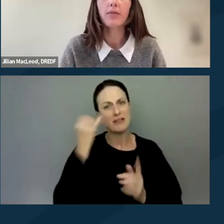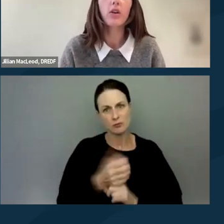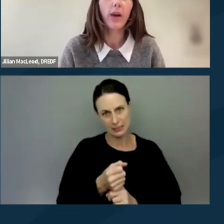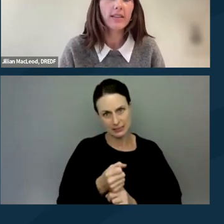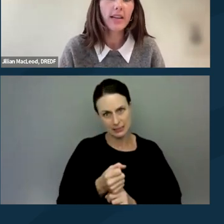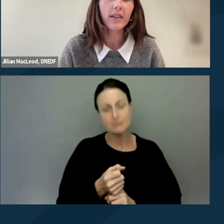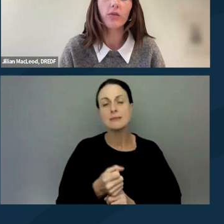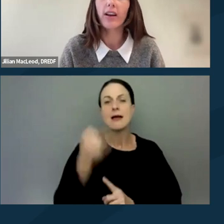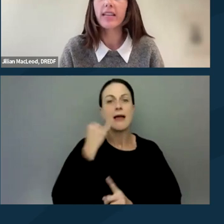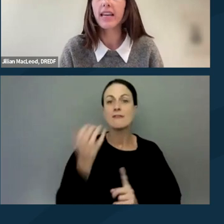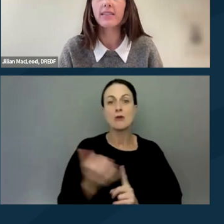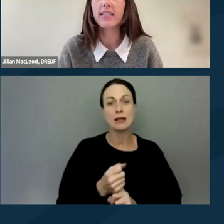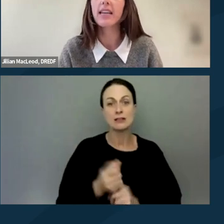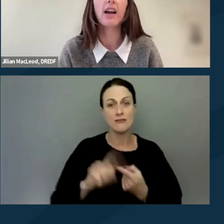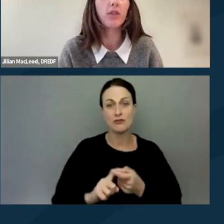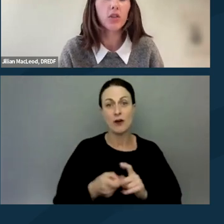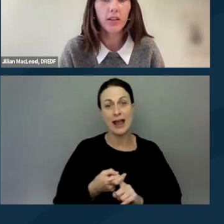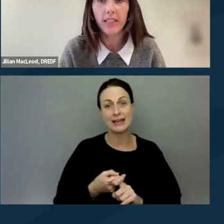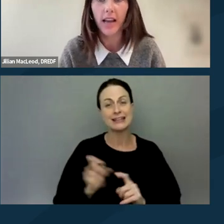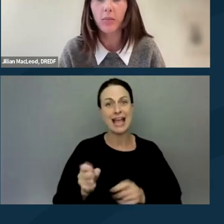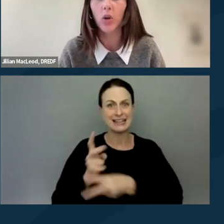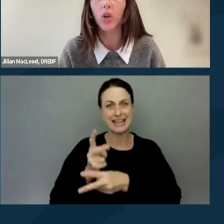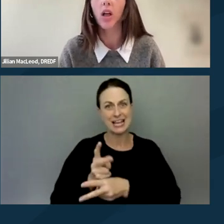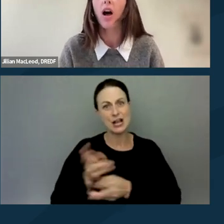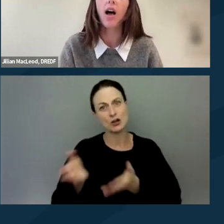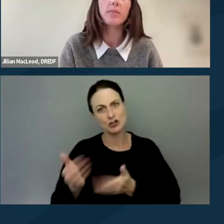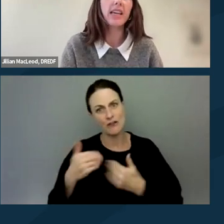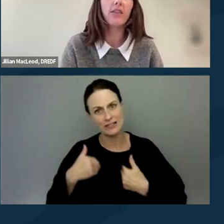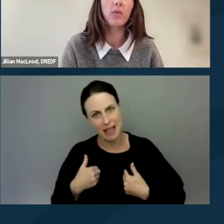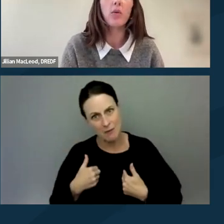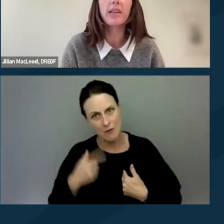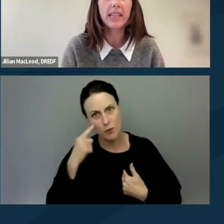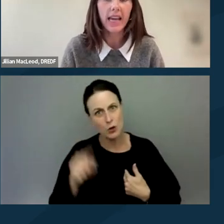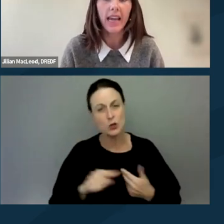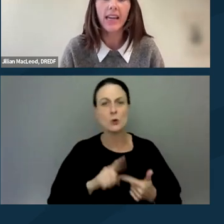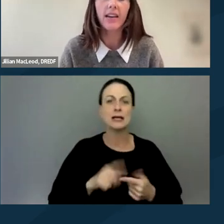If you're arrested, your friend can take care of your service animal, take care of your mobility aid